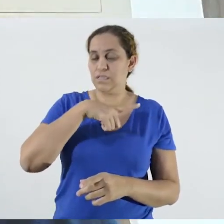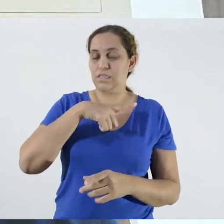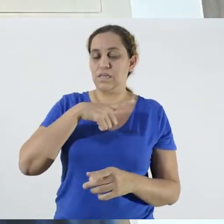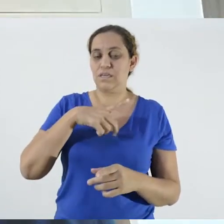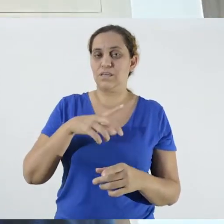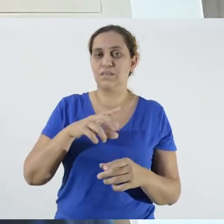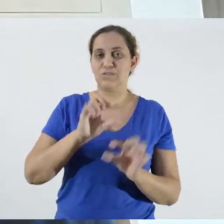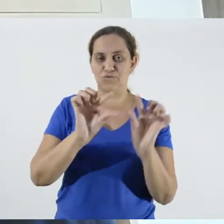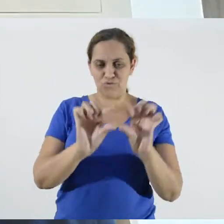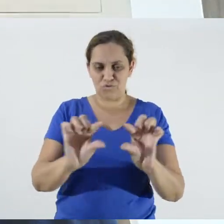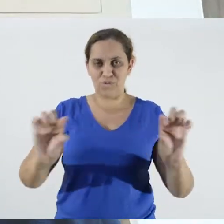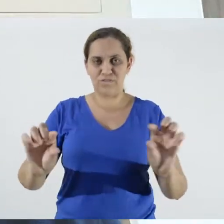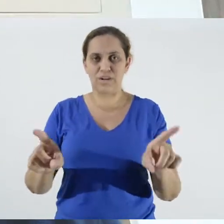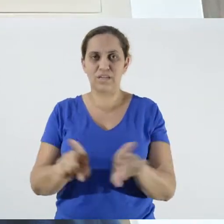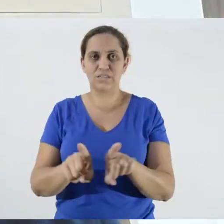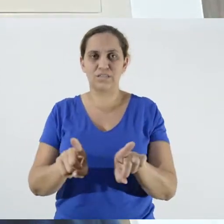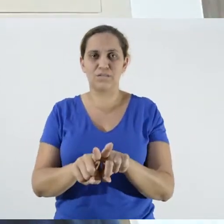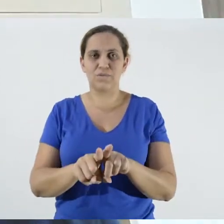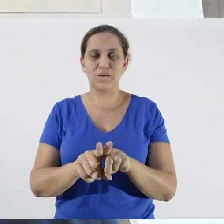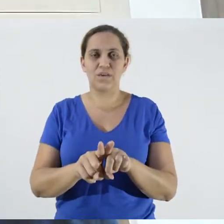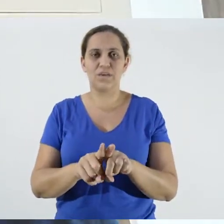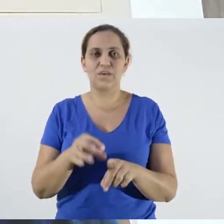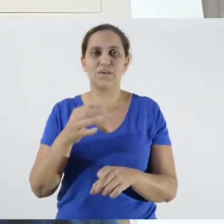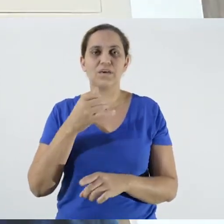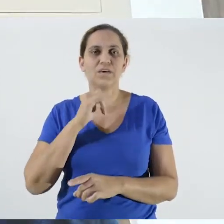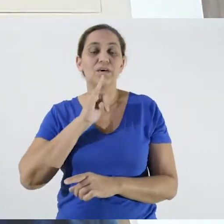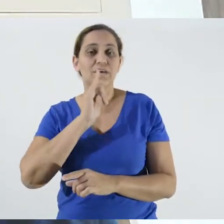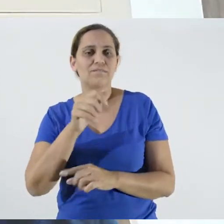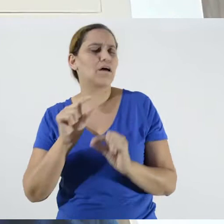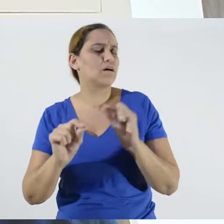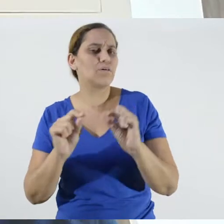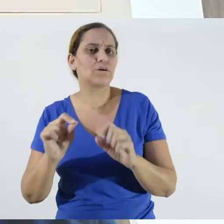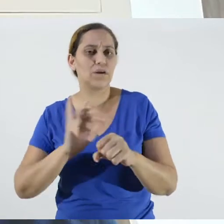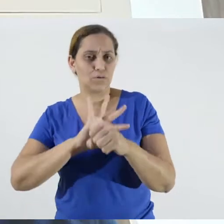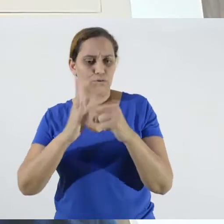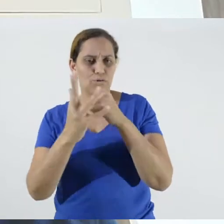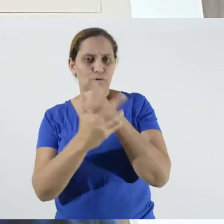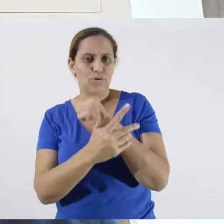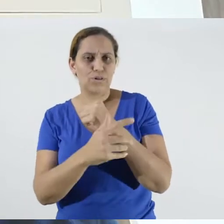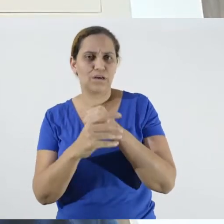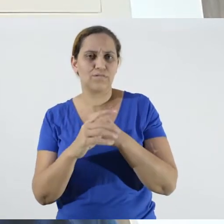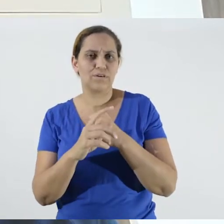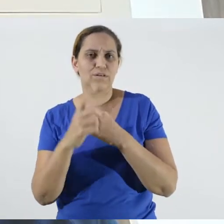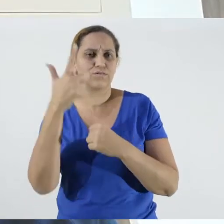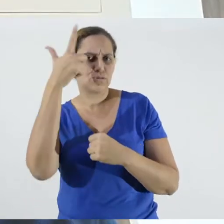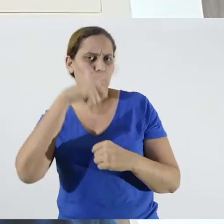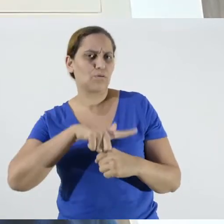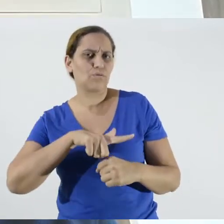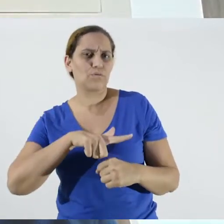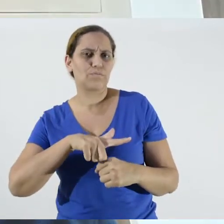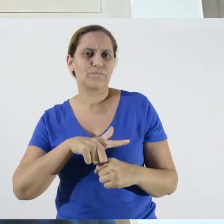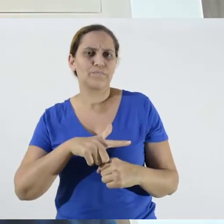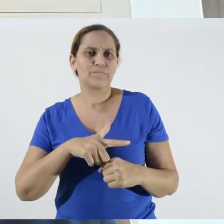bad". It was a drawing made by my daughter, 7 years old, 5 months ago.